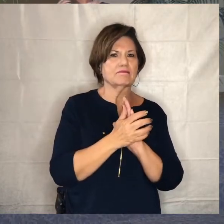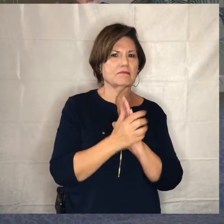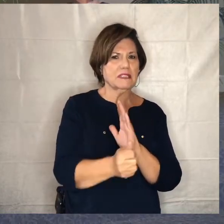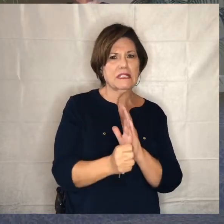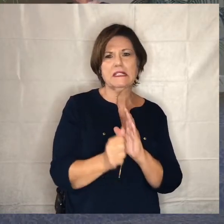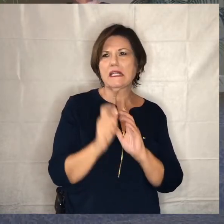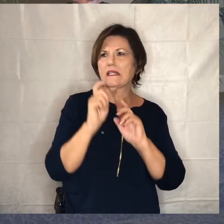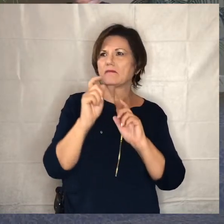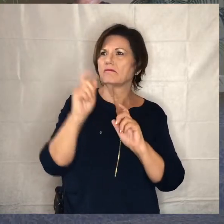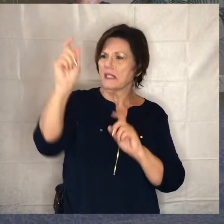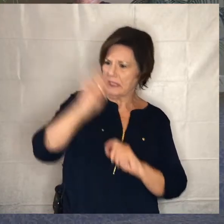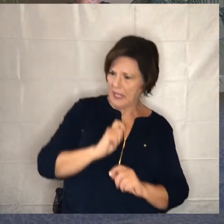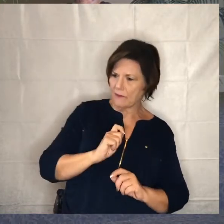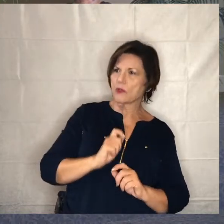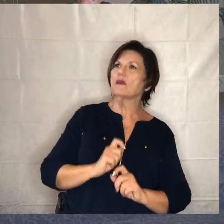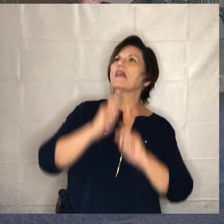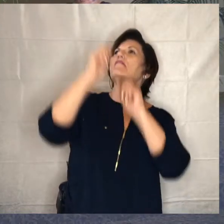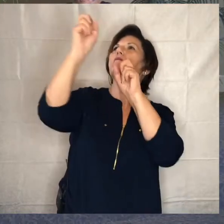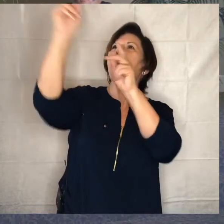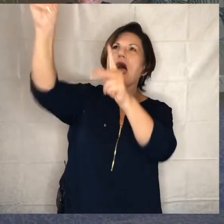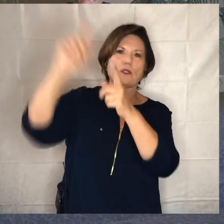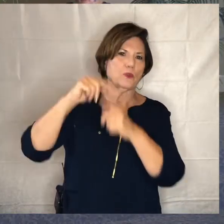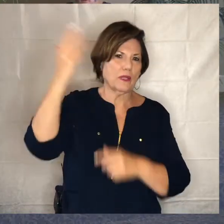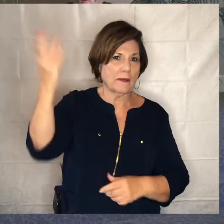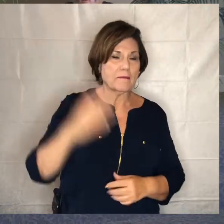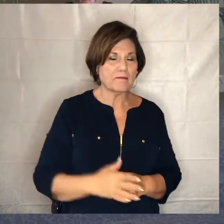we're so glad that you're here and so glad that